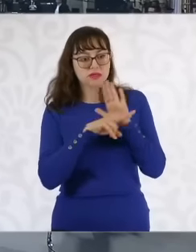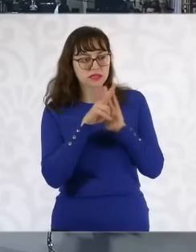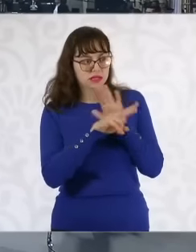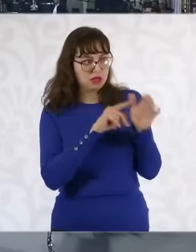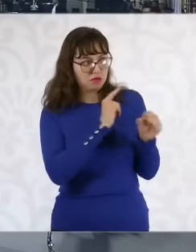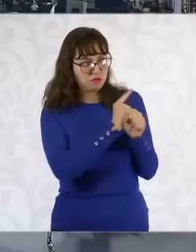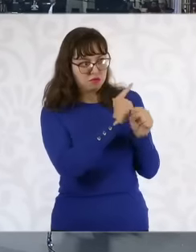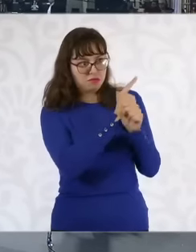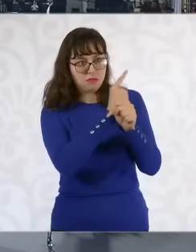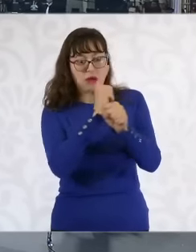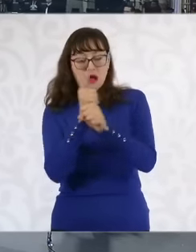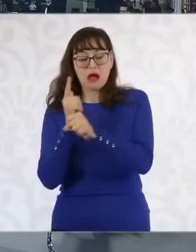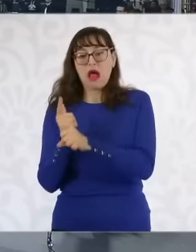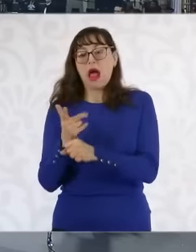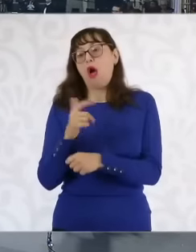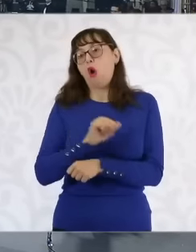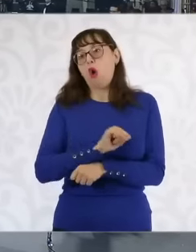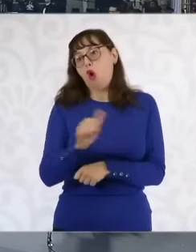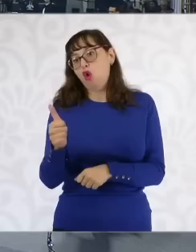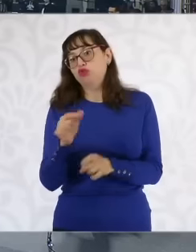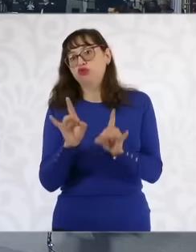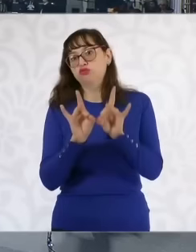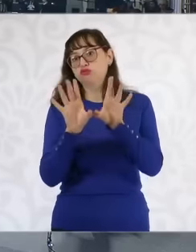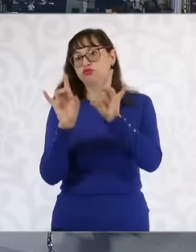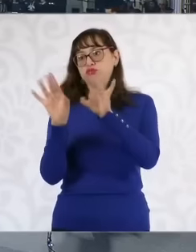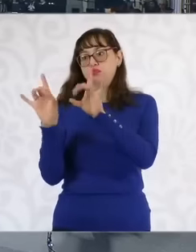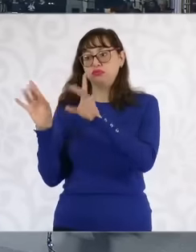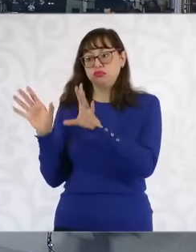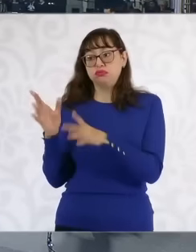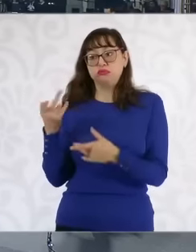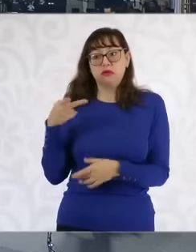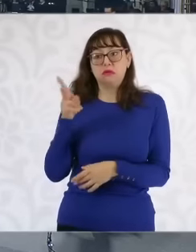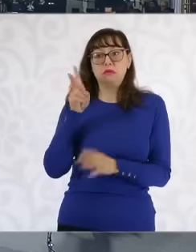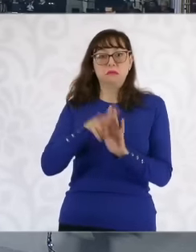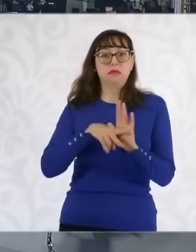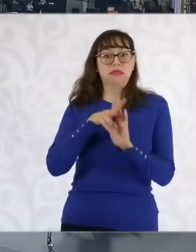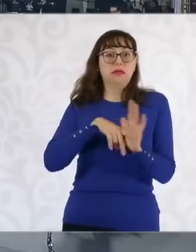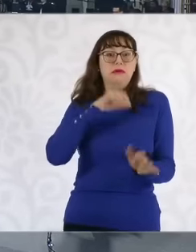It will not be known because there has not been this type of evidence in which even in this last video